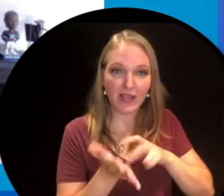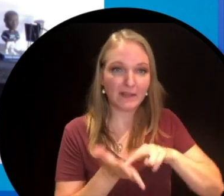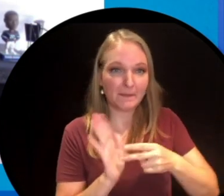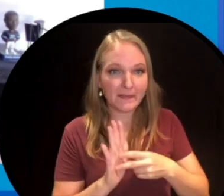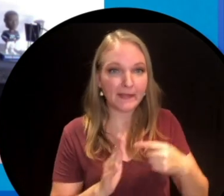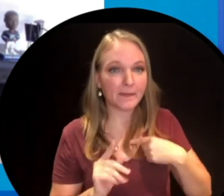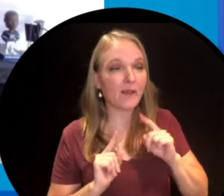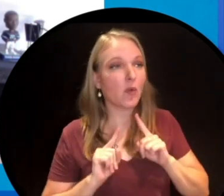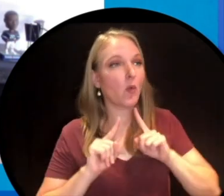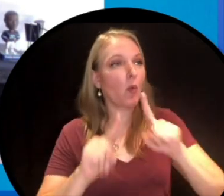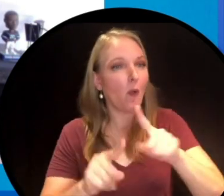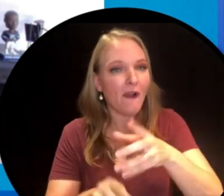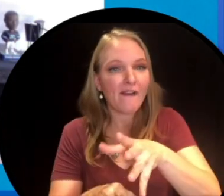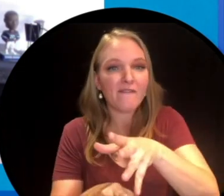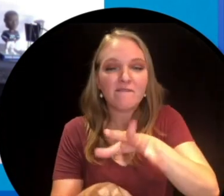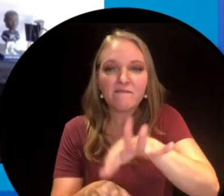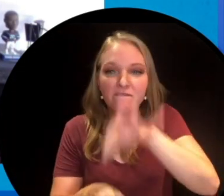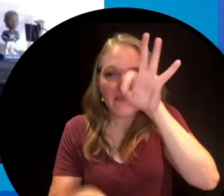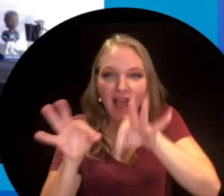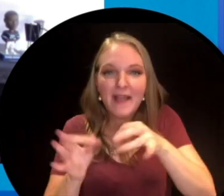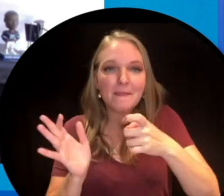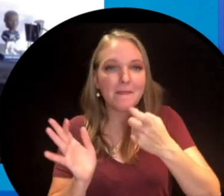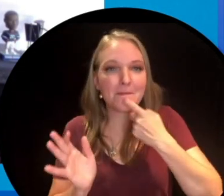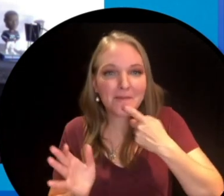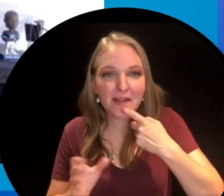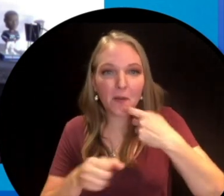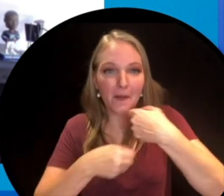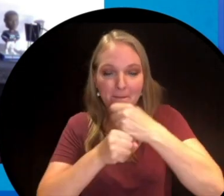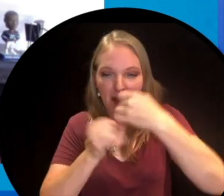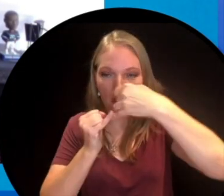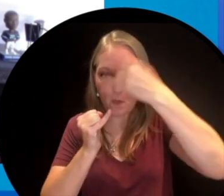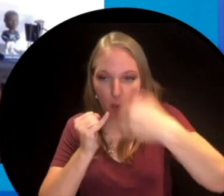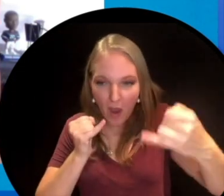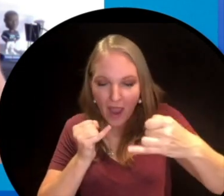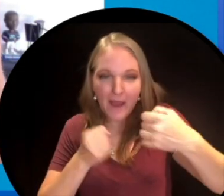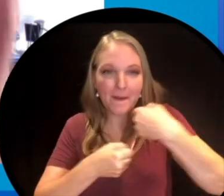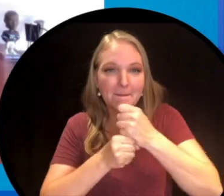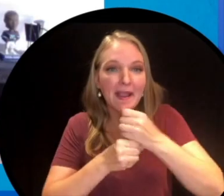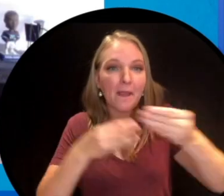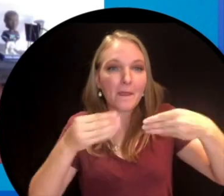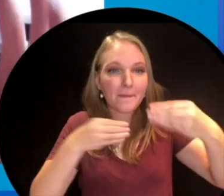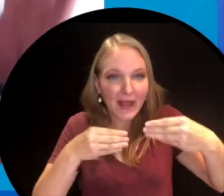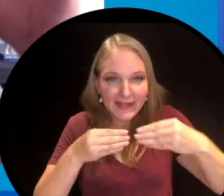from scratch means is that you have to go get the metals to make the wires, then you make the wires,